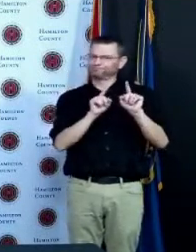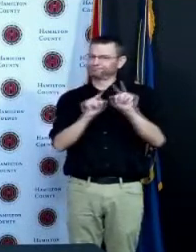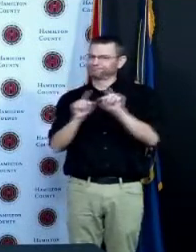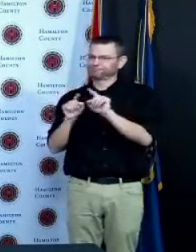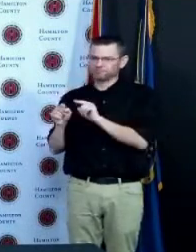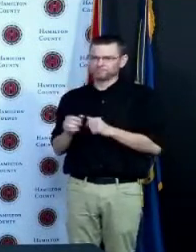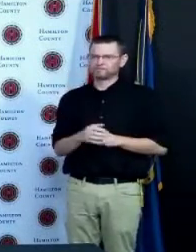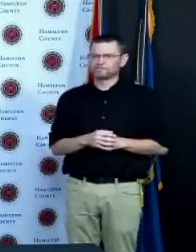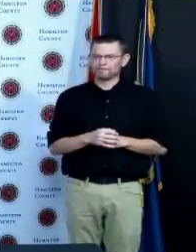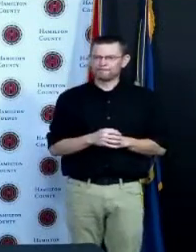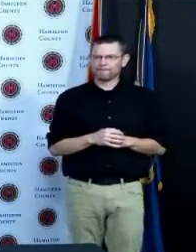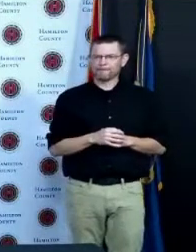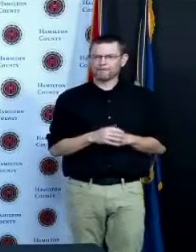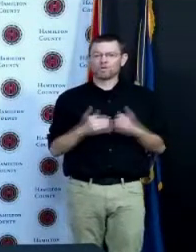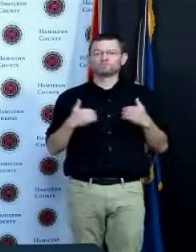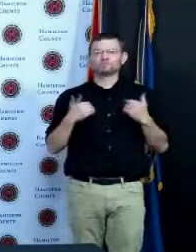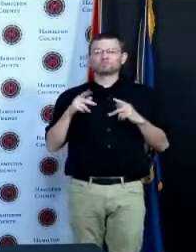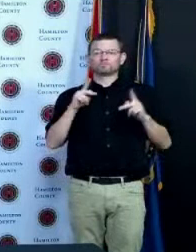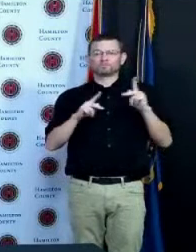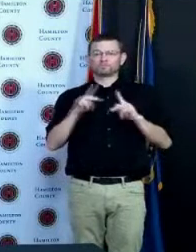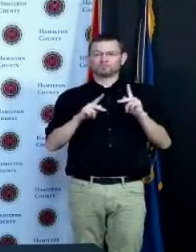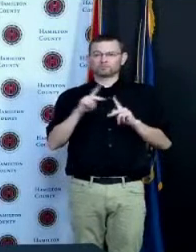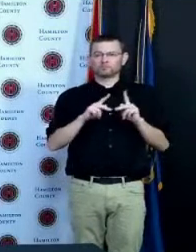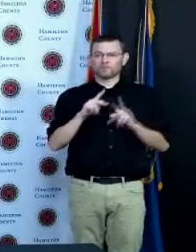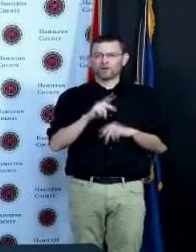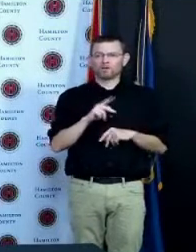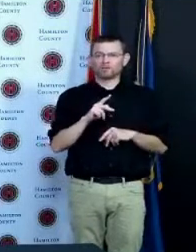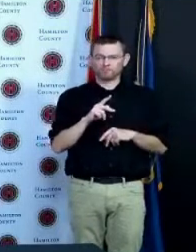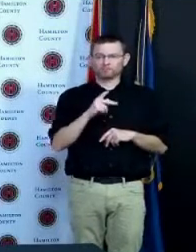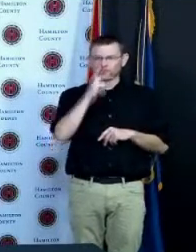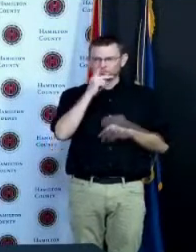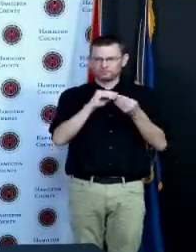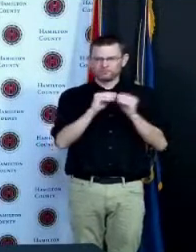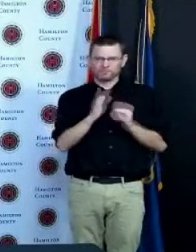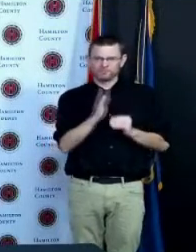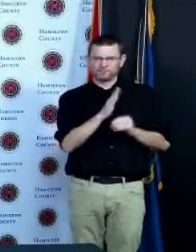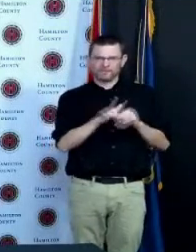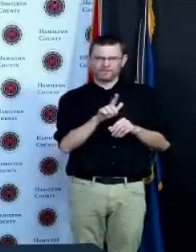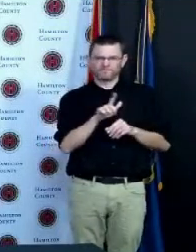week we are seeing increases in the number of each of these age groups taking on the vaccine